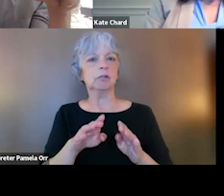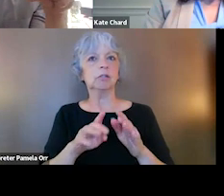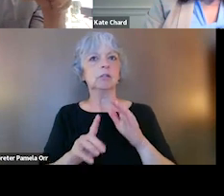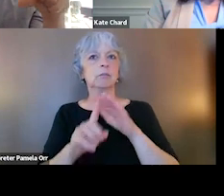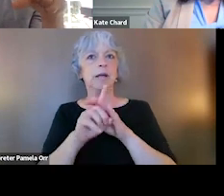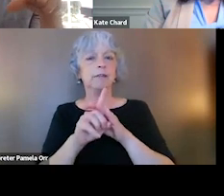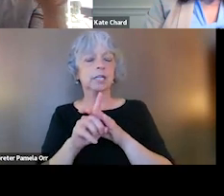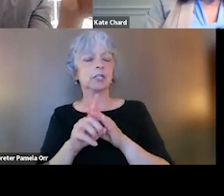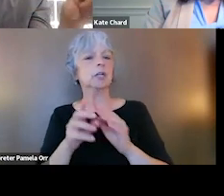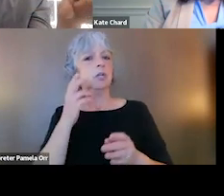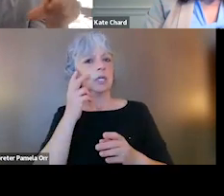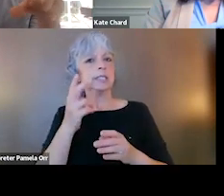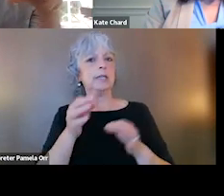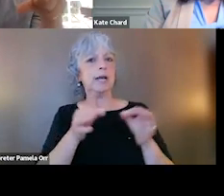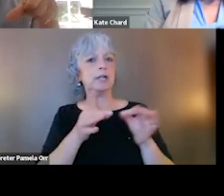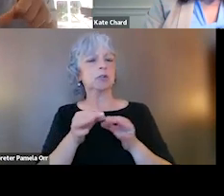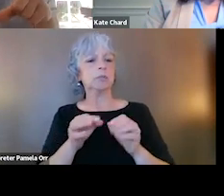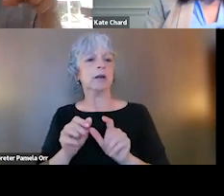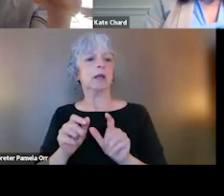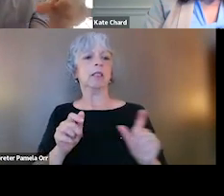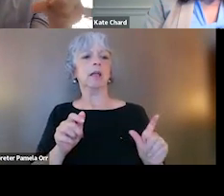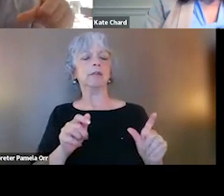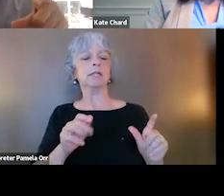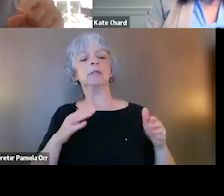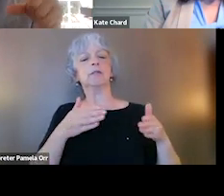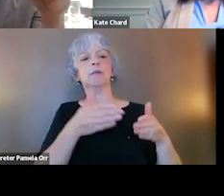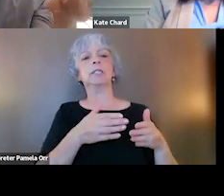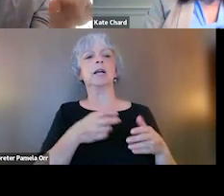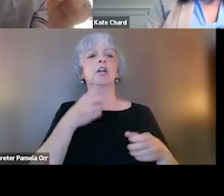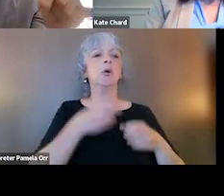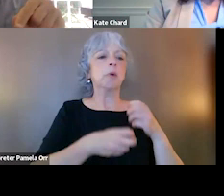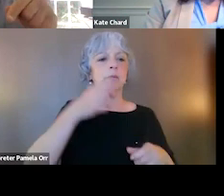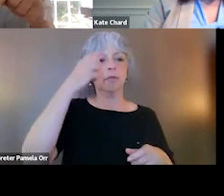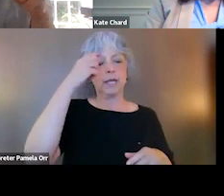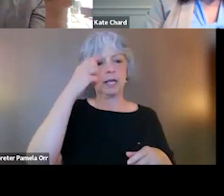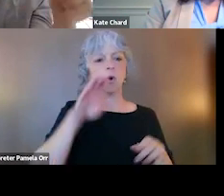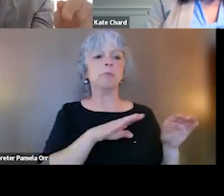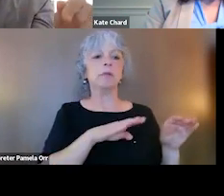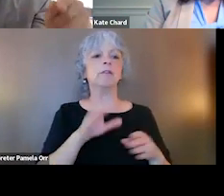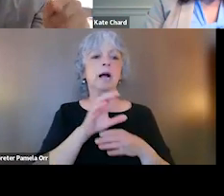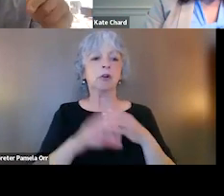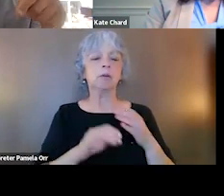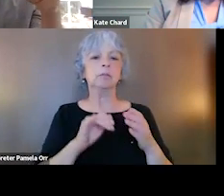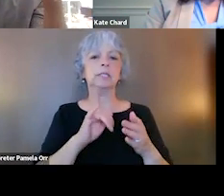of that behavior on the left that is more focused on problematic thinking or behavioral outcomes and potentially is a more stigmatizing way